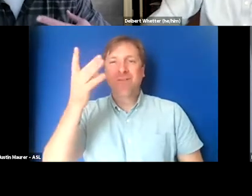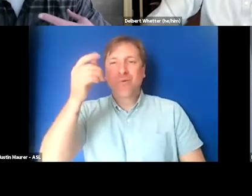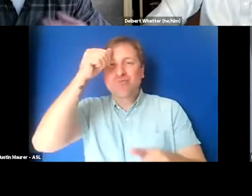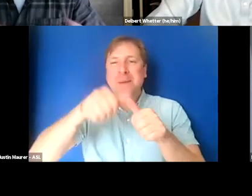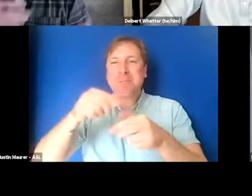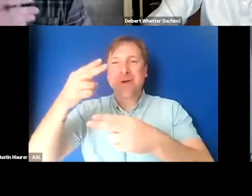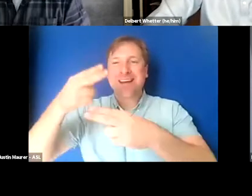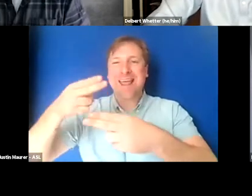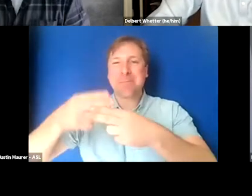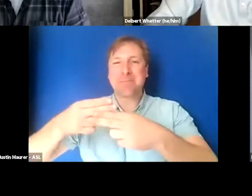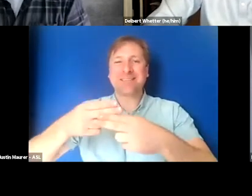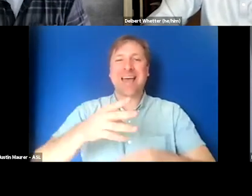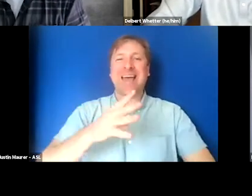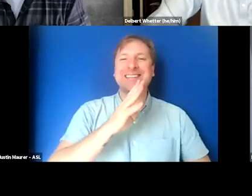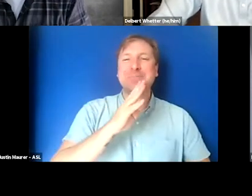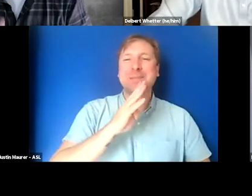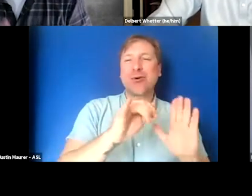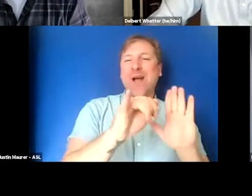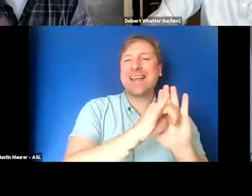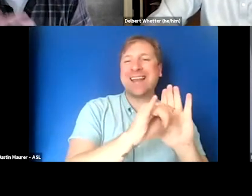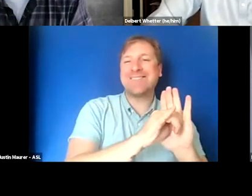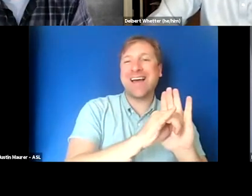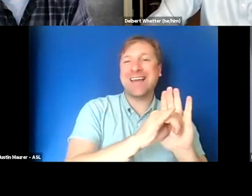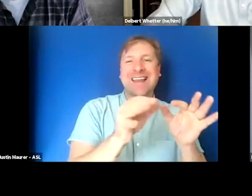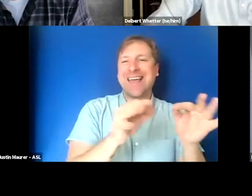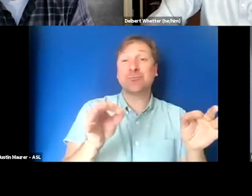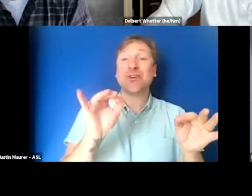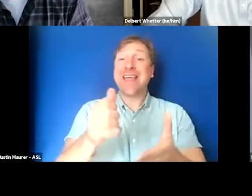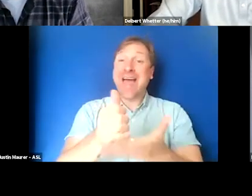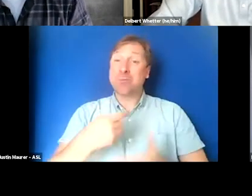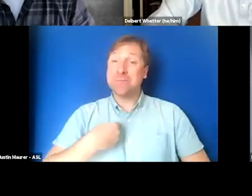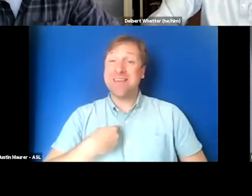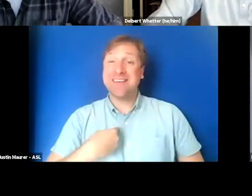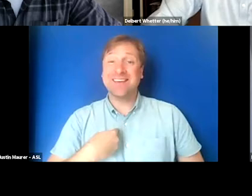and the speaker identification in captions is often helpful to me.